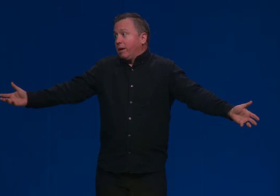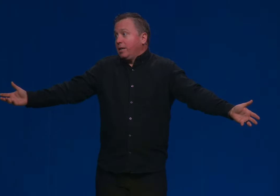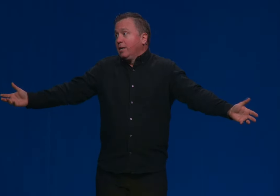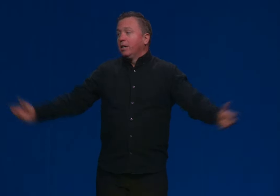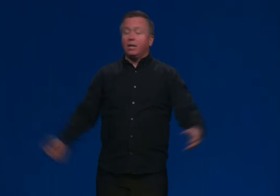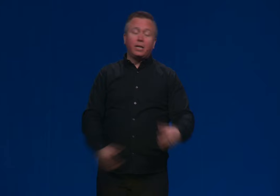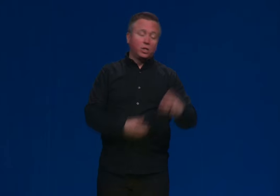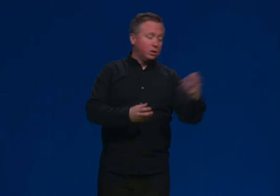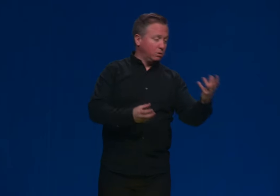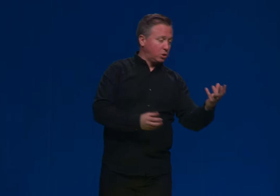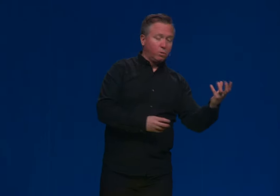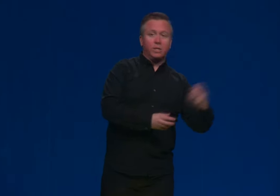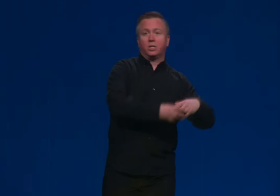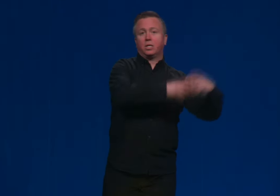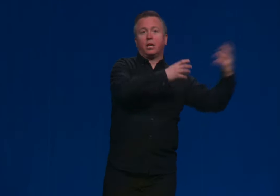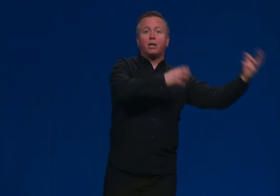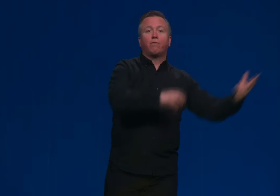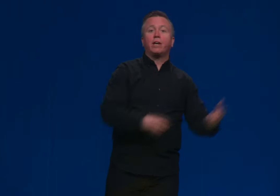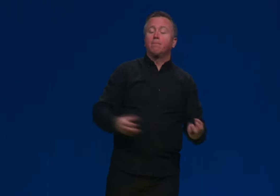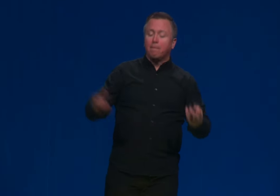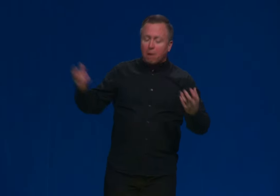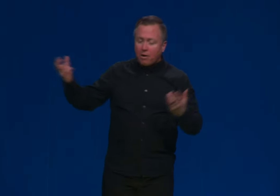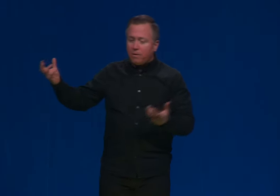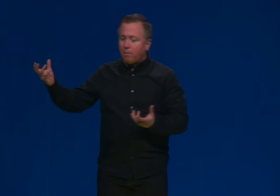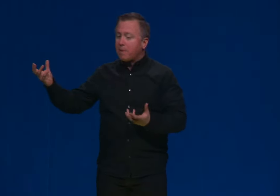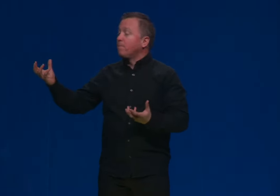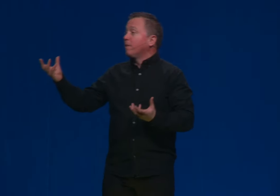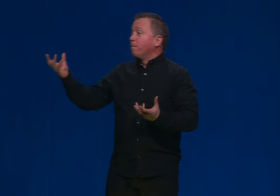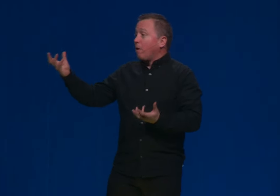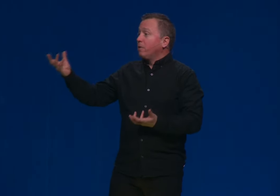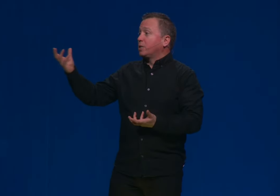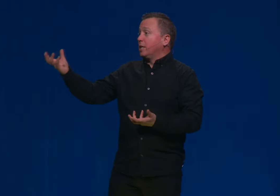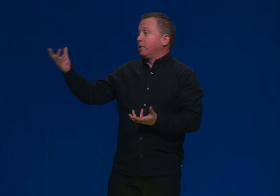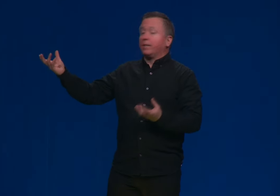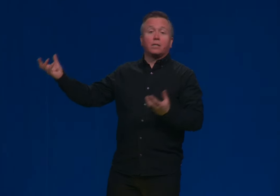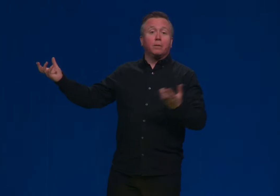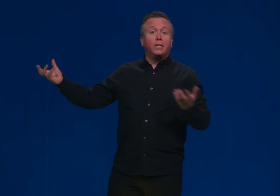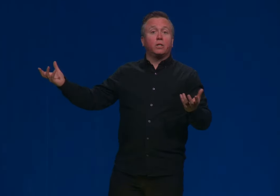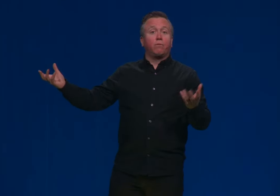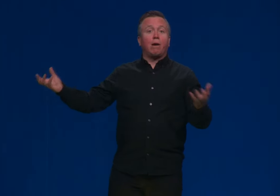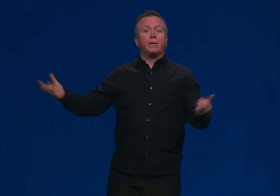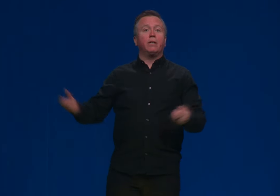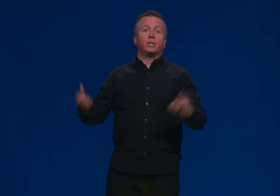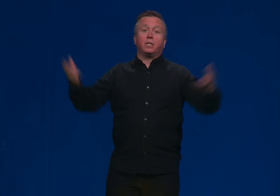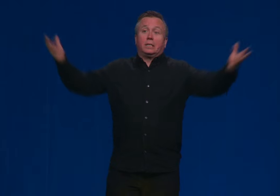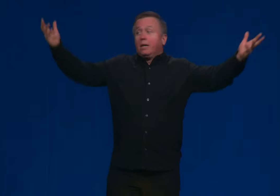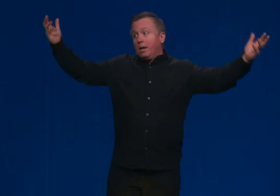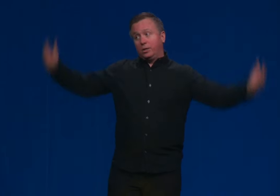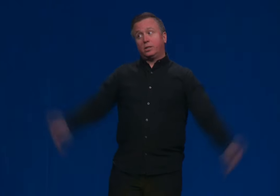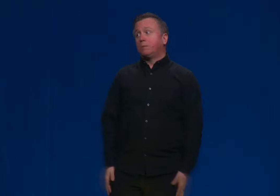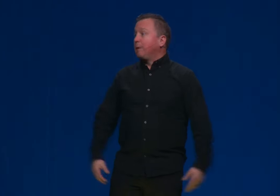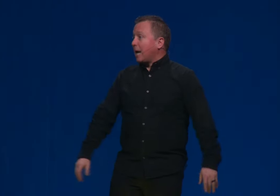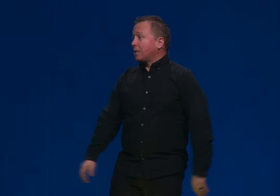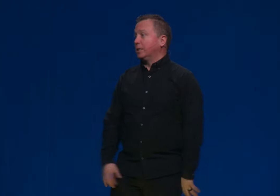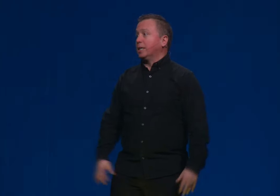Right? In ancient stories it's the gods fighting, but modern, right? Modern scientific explanation for why we're here, says it's just this big accident,